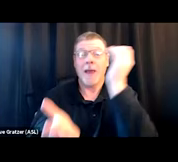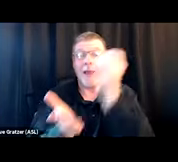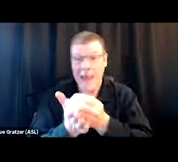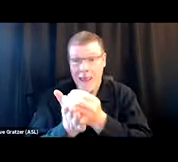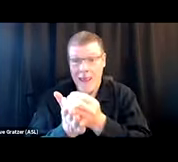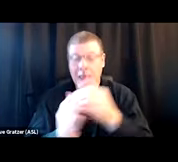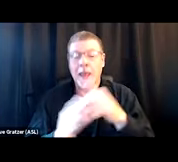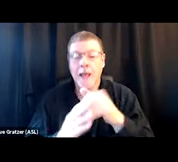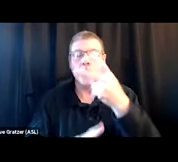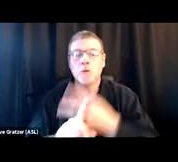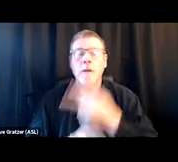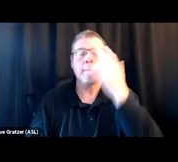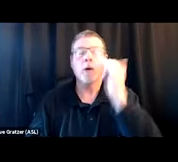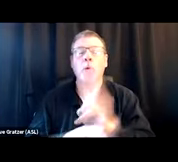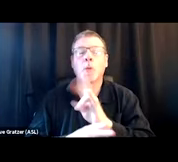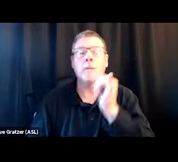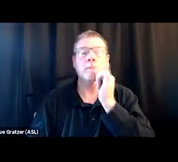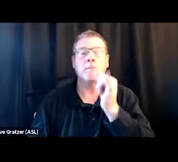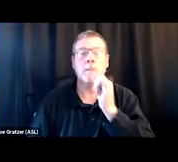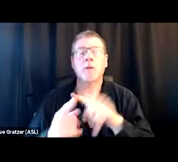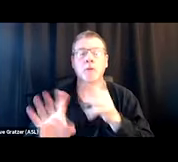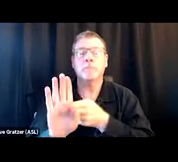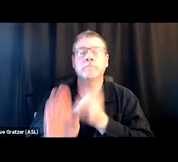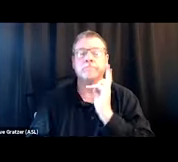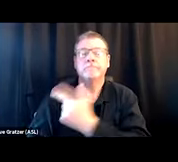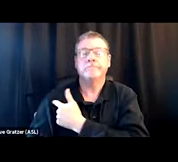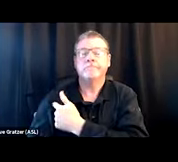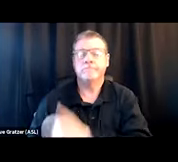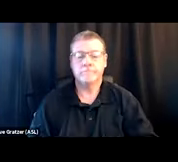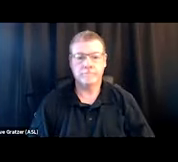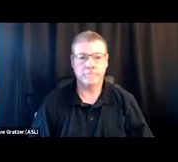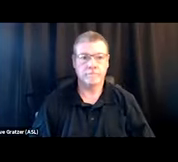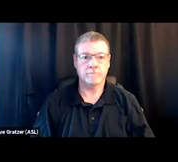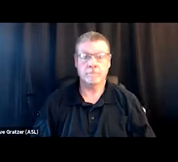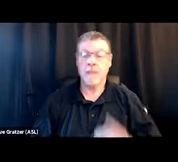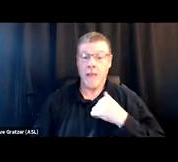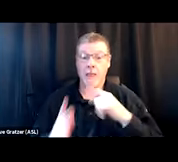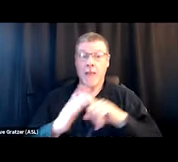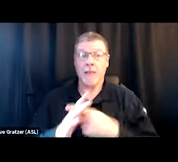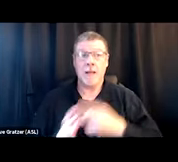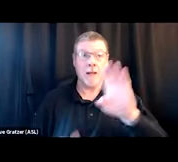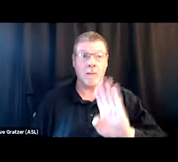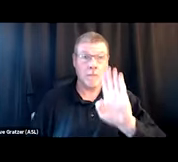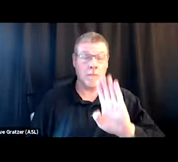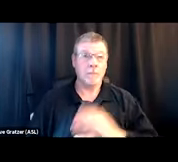because of the use of pipes allowed him to quit injecting." Now when I started this in Boston, as Theresa referenced,